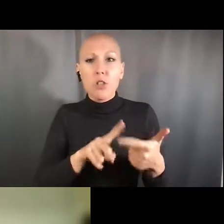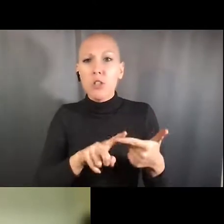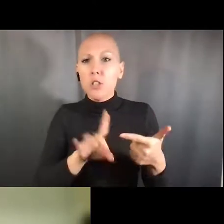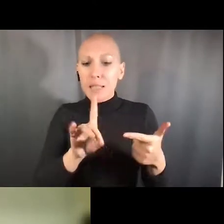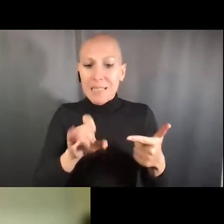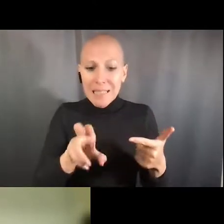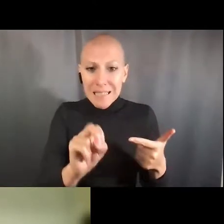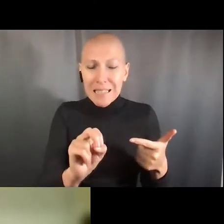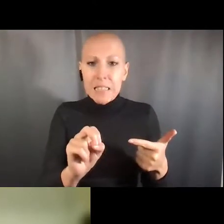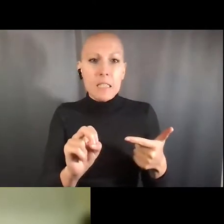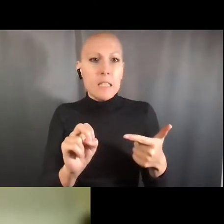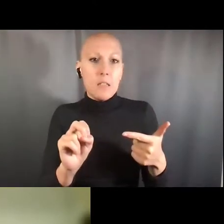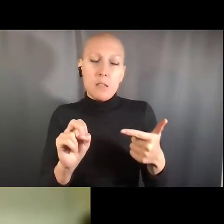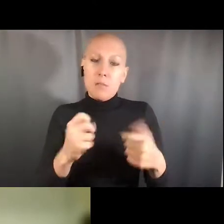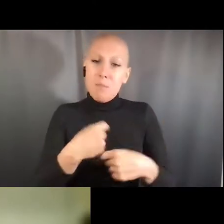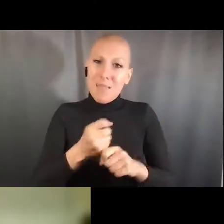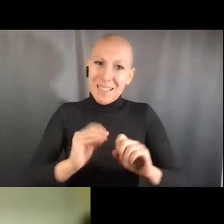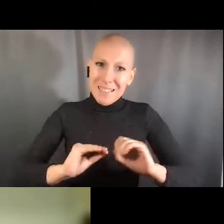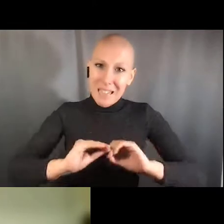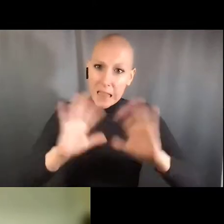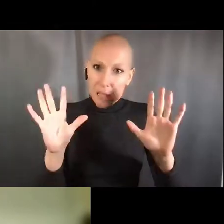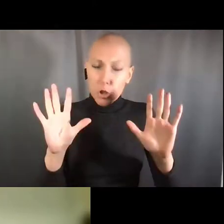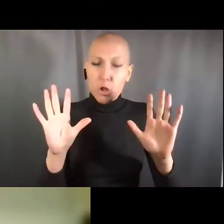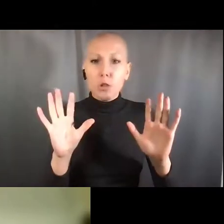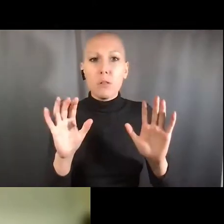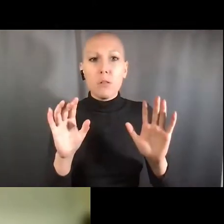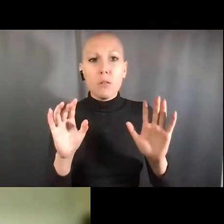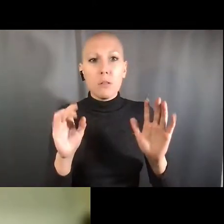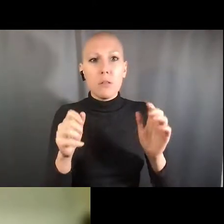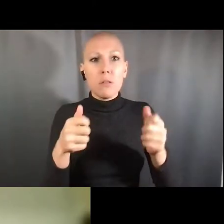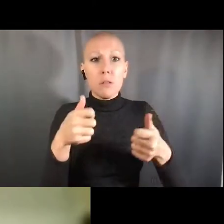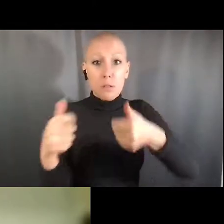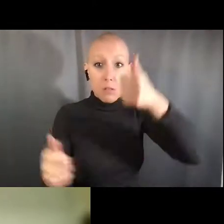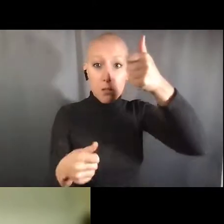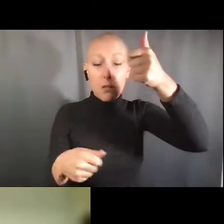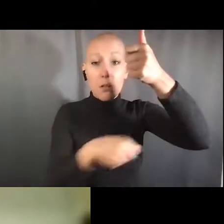as well as safety in terms of safety from harassment,